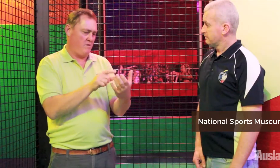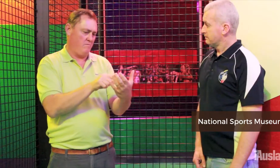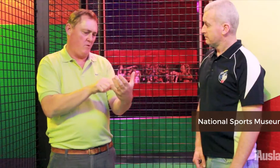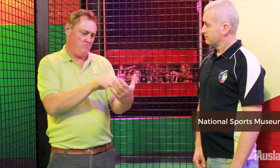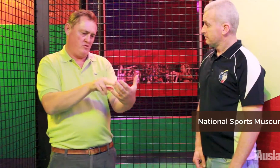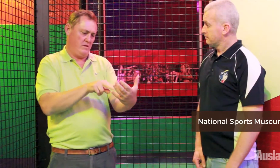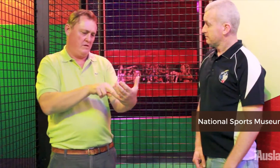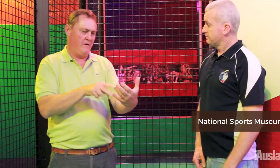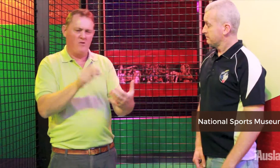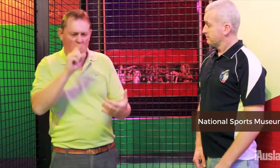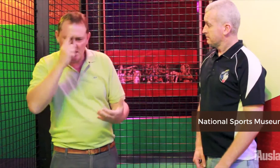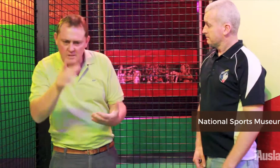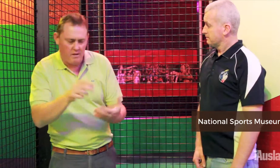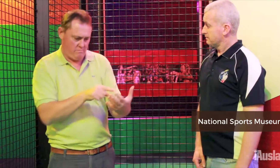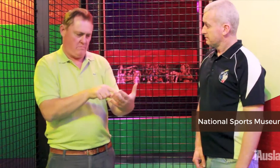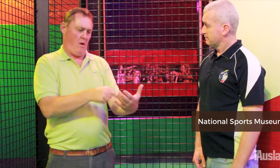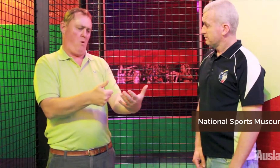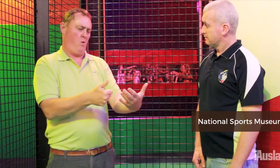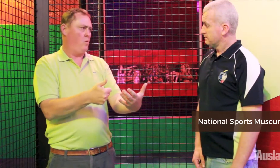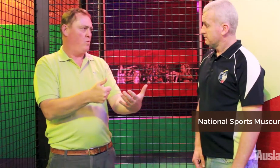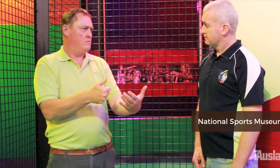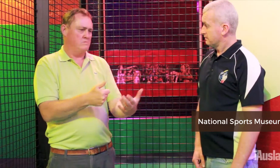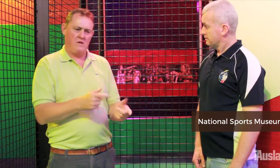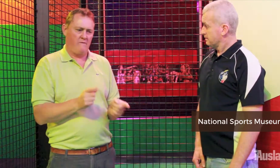Auslan access on mobile is great if you don't understand English.